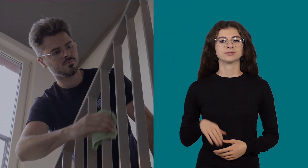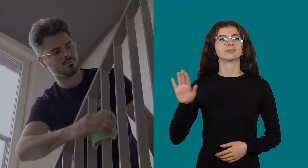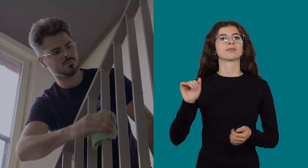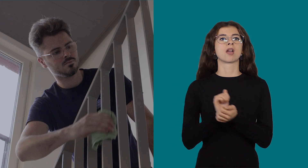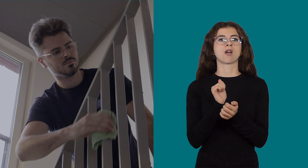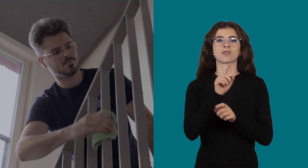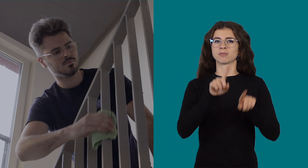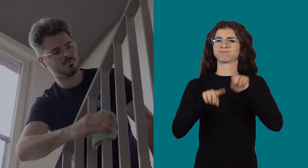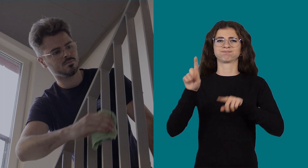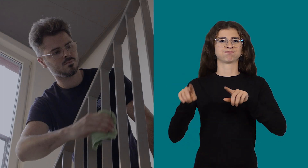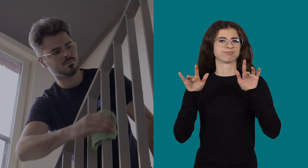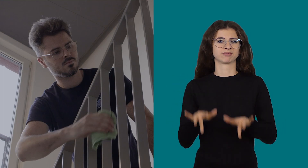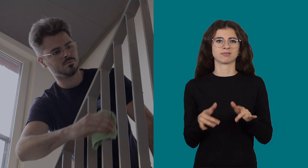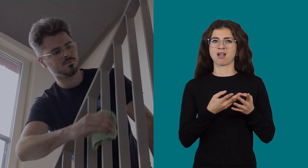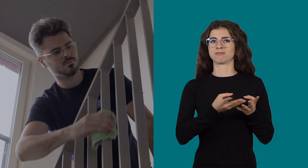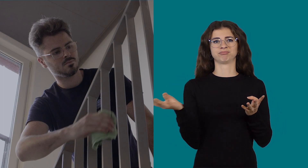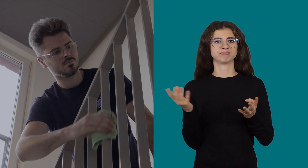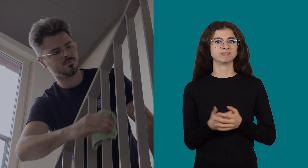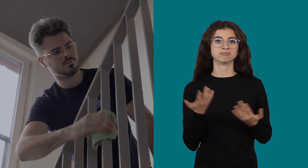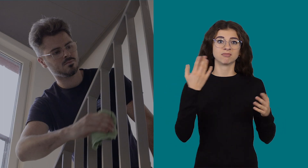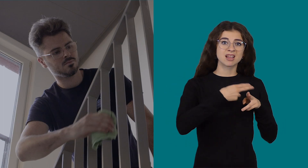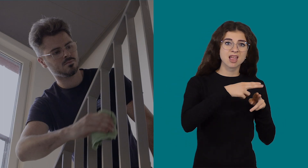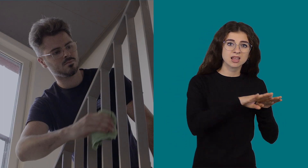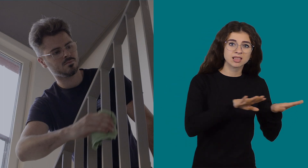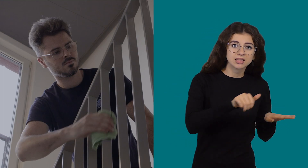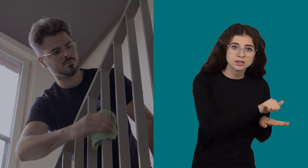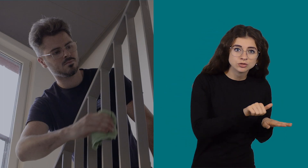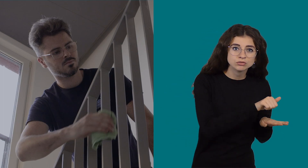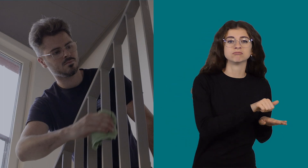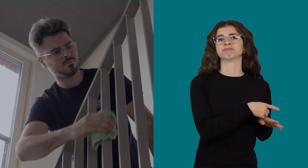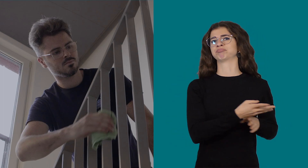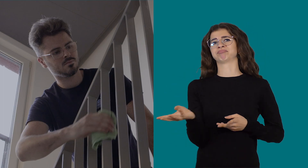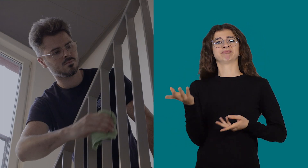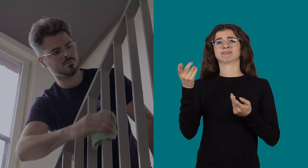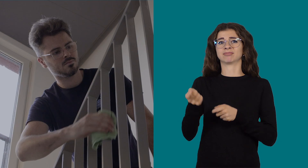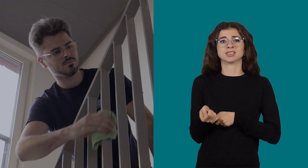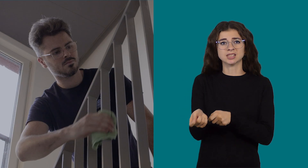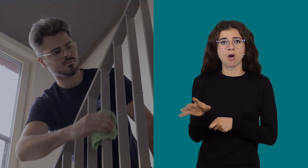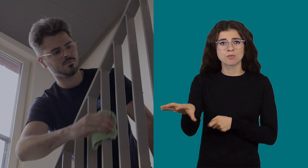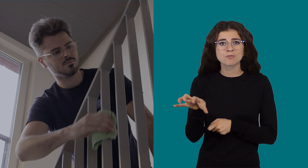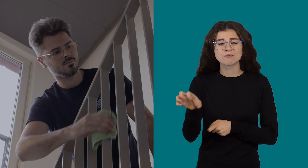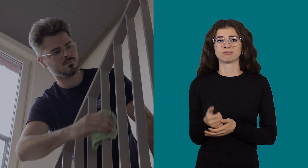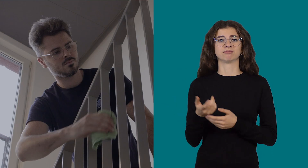Jordy has different tasks: from cleaning a table to vacuuming,